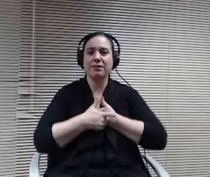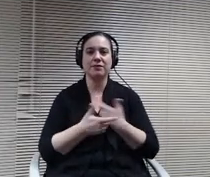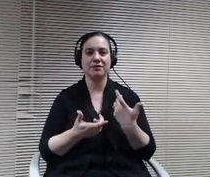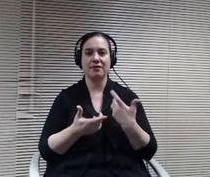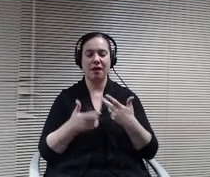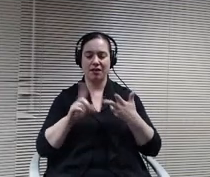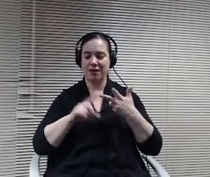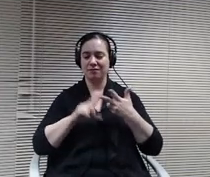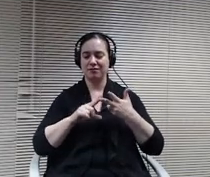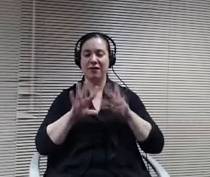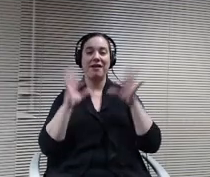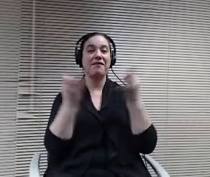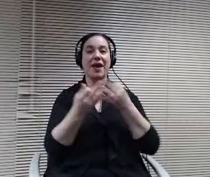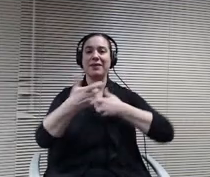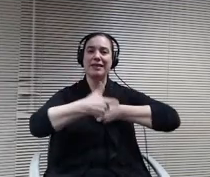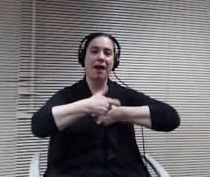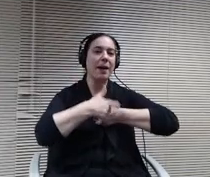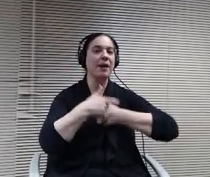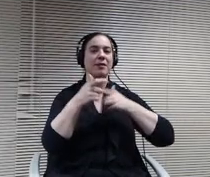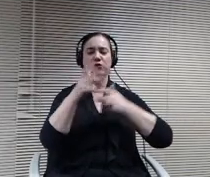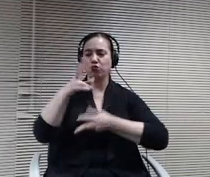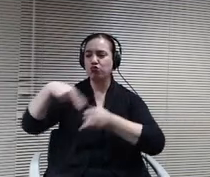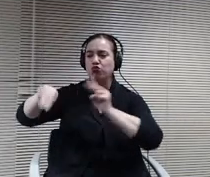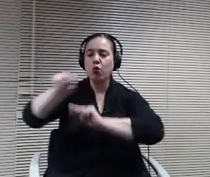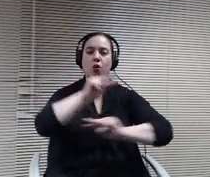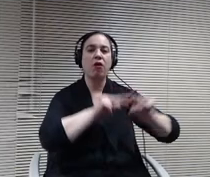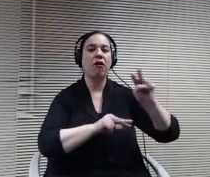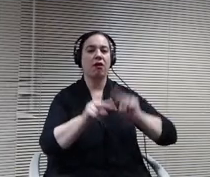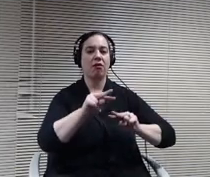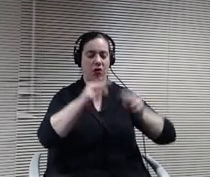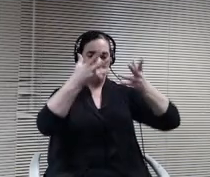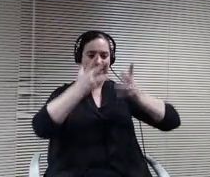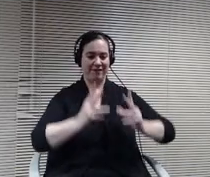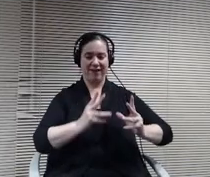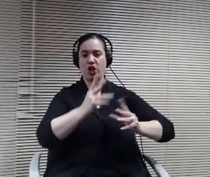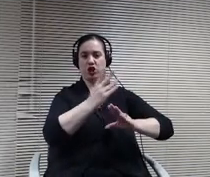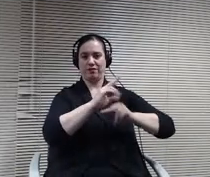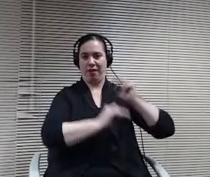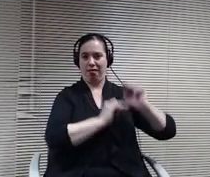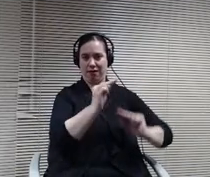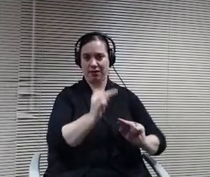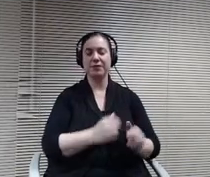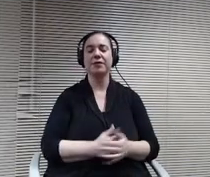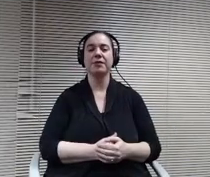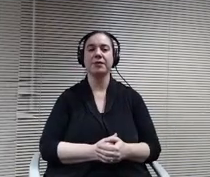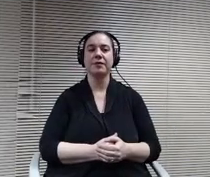families in at the completion of construction. We're also wanting our current staff members to be extremely hands-on and